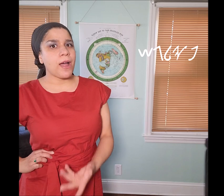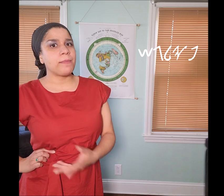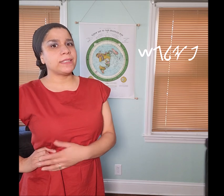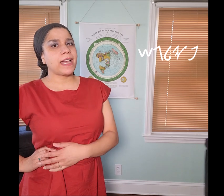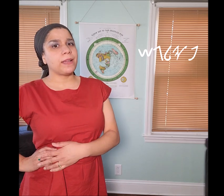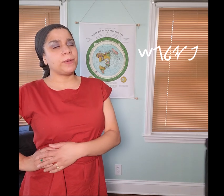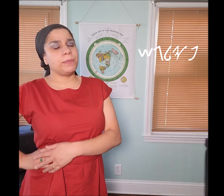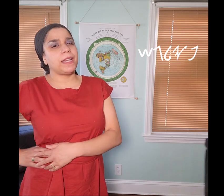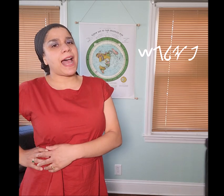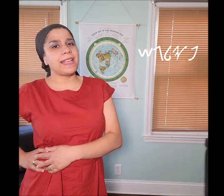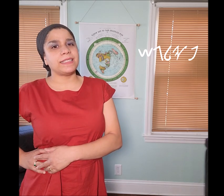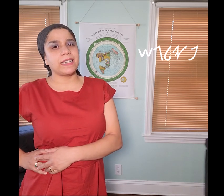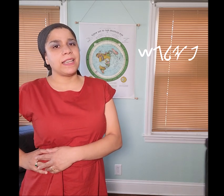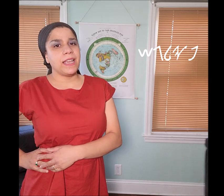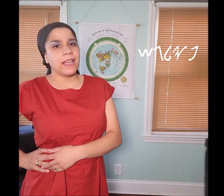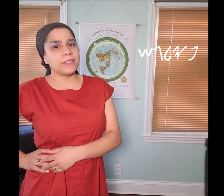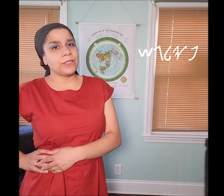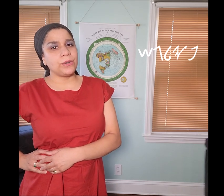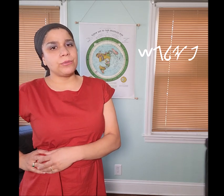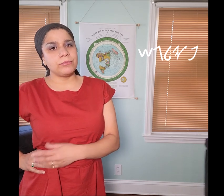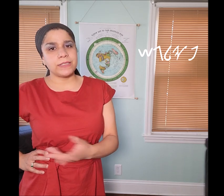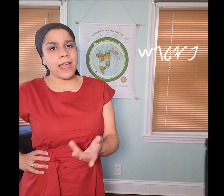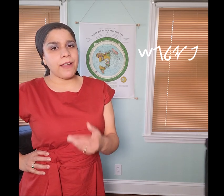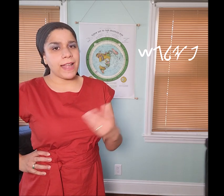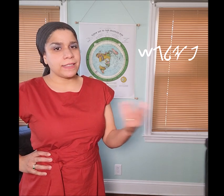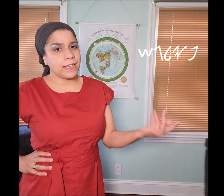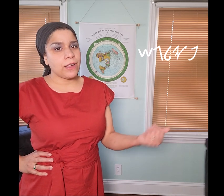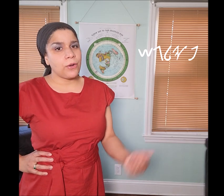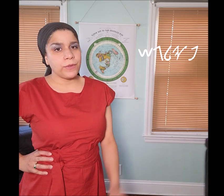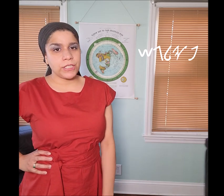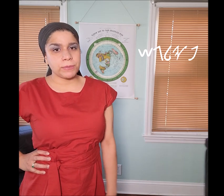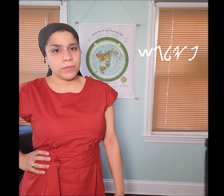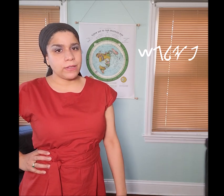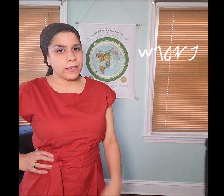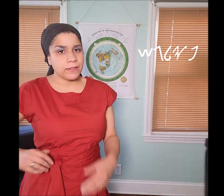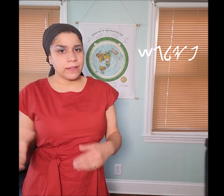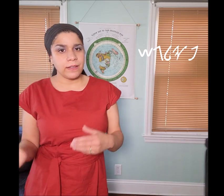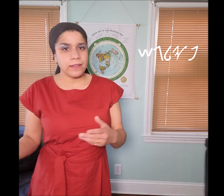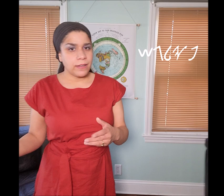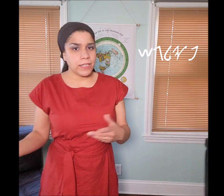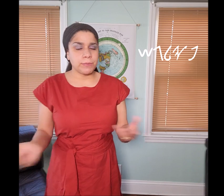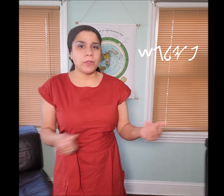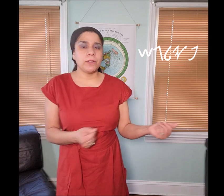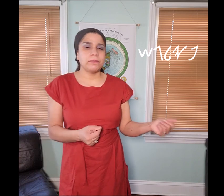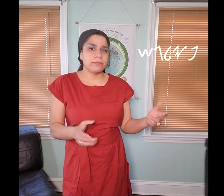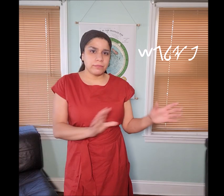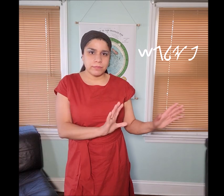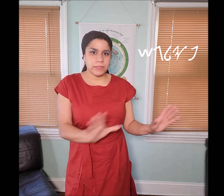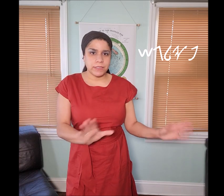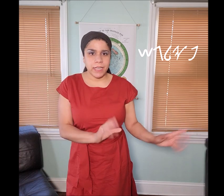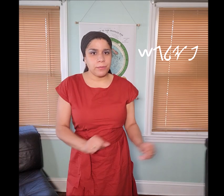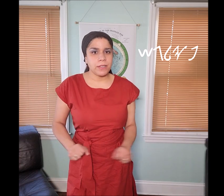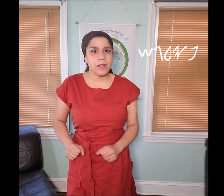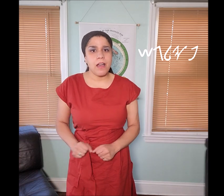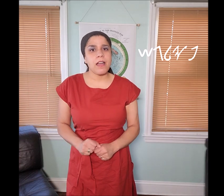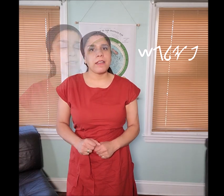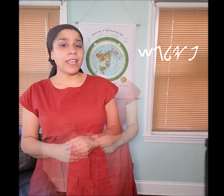Yah promised that it would be Isaac and so Sarah had to let go of Ishmael and Ishmael stayed with Hagar.